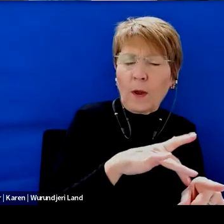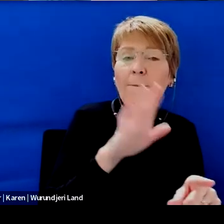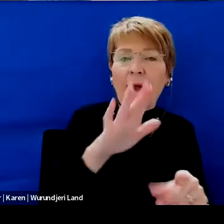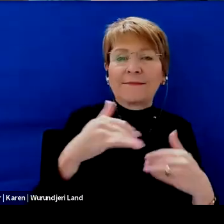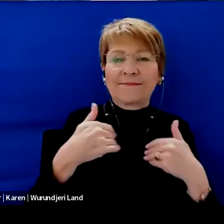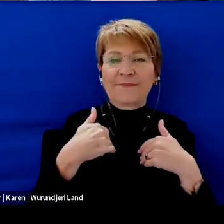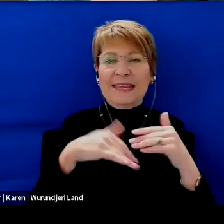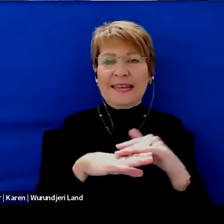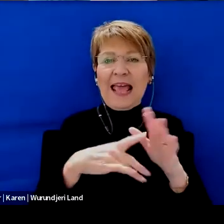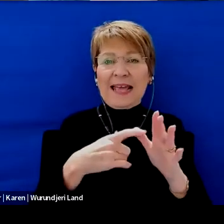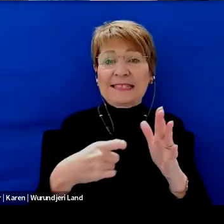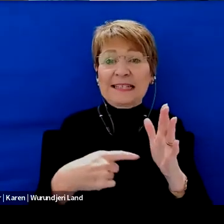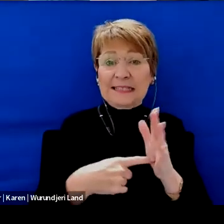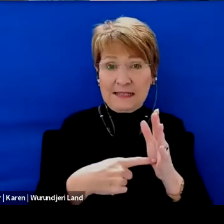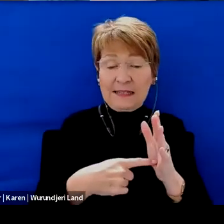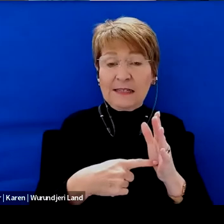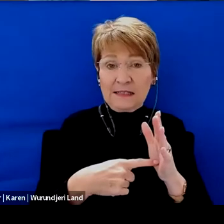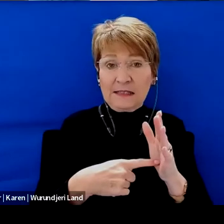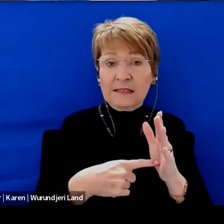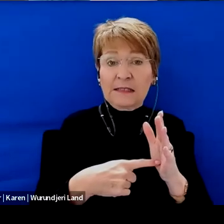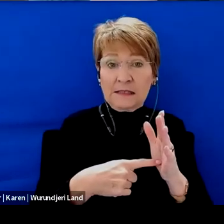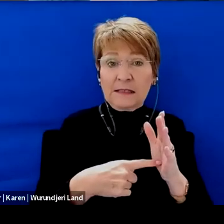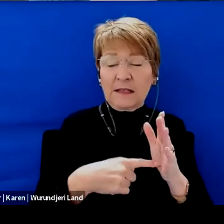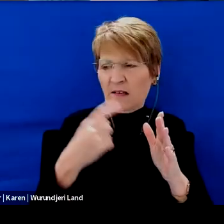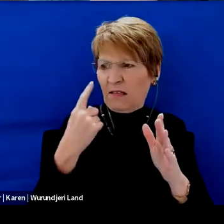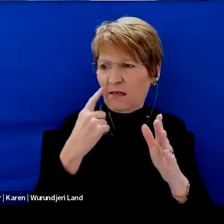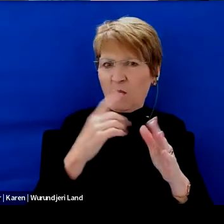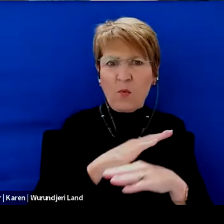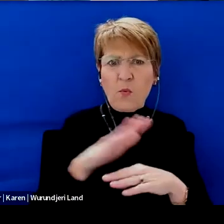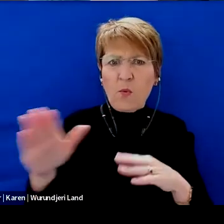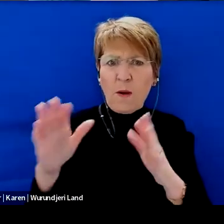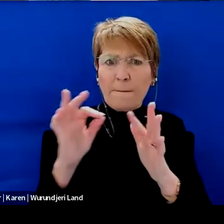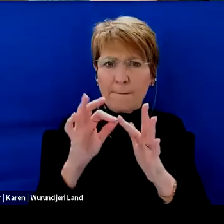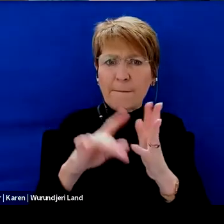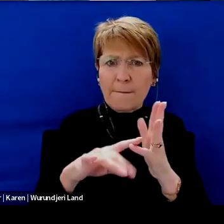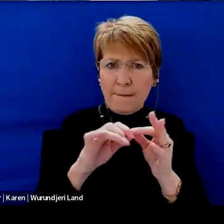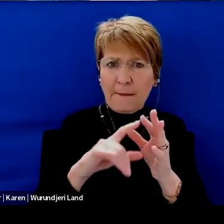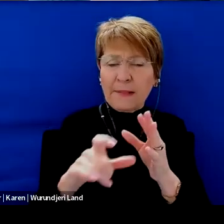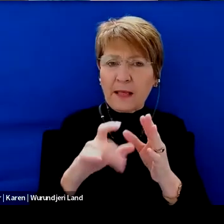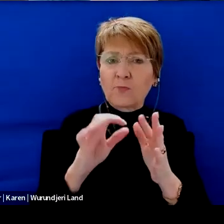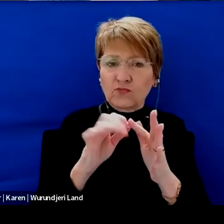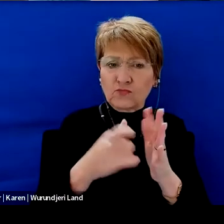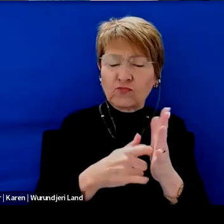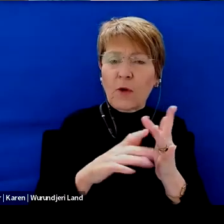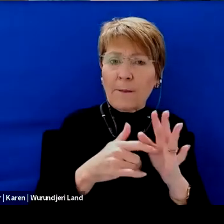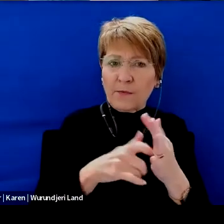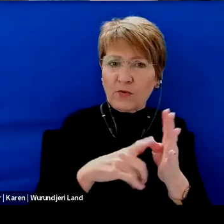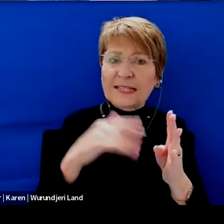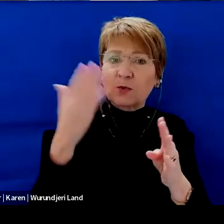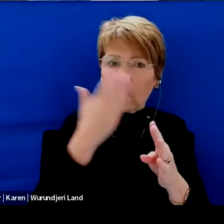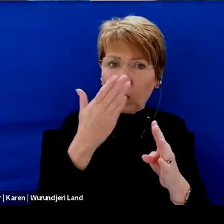For those who don't know, I think every public school every public Thomas go rather hasn't attached preschool to it.